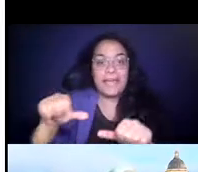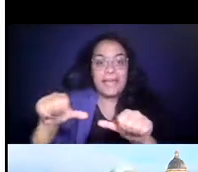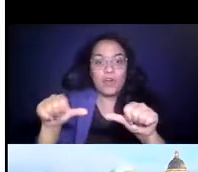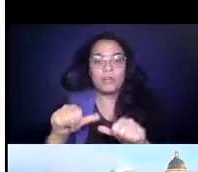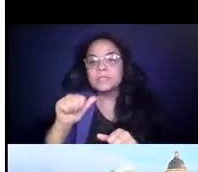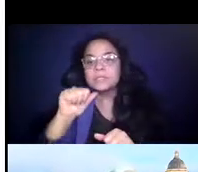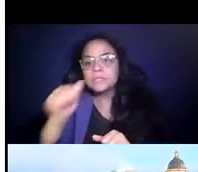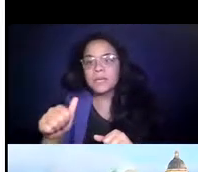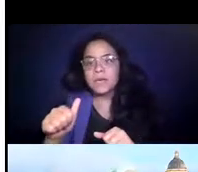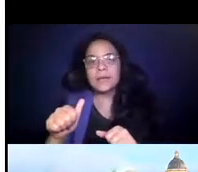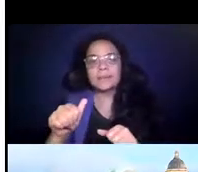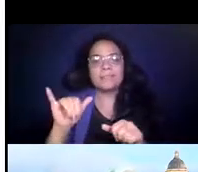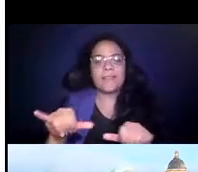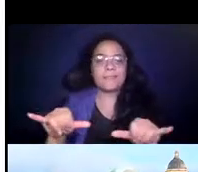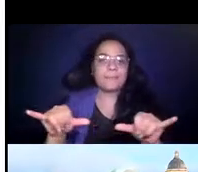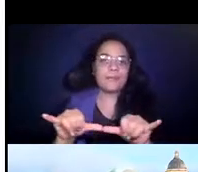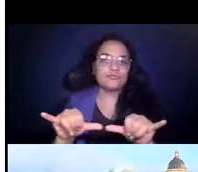14:27:03 It's not the metric. 14:27:05 Access is.